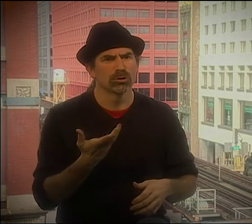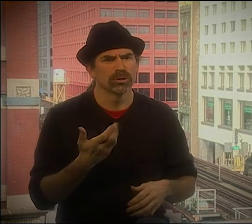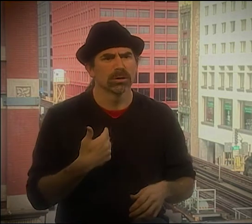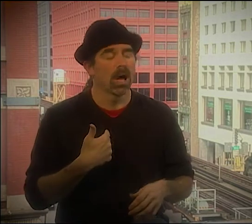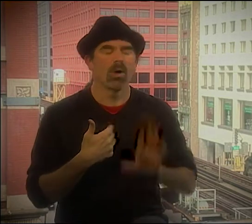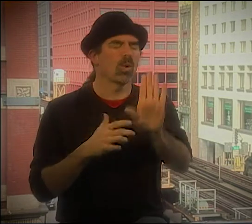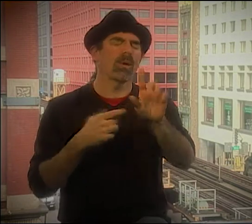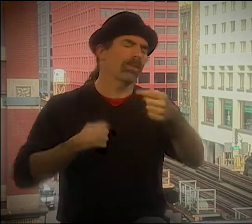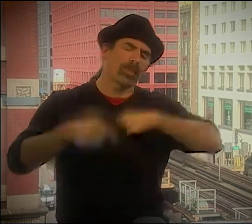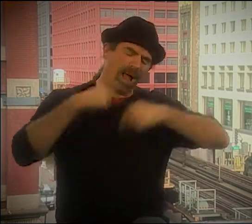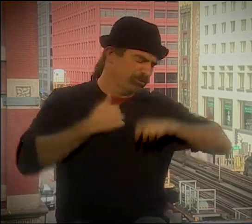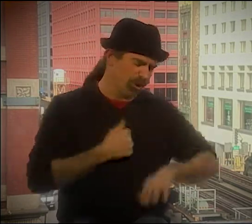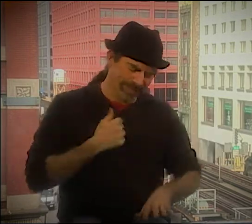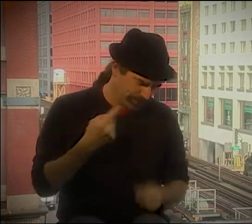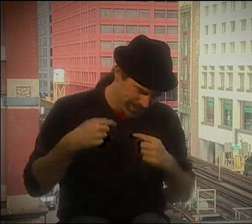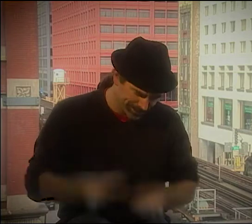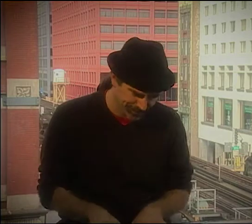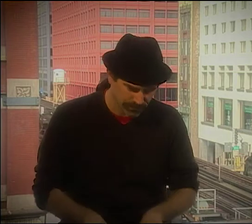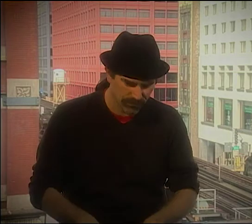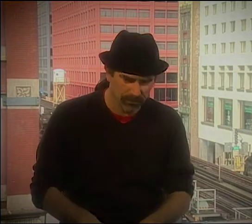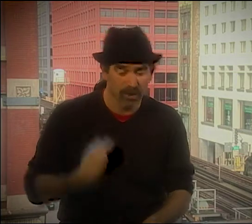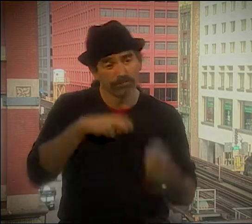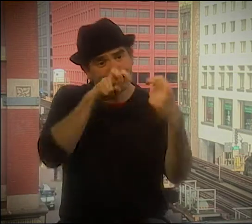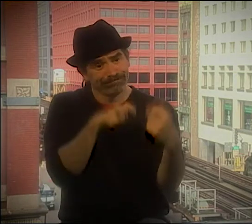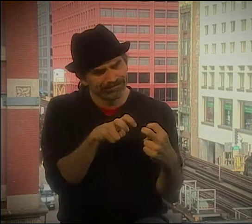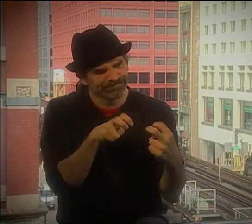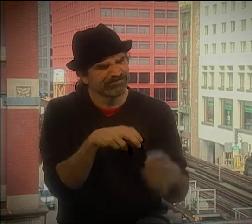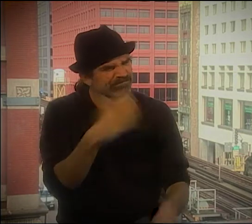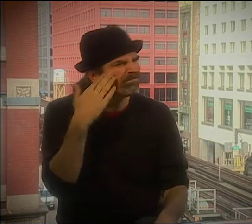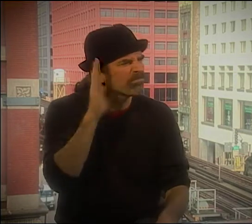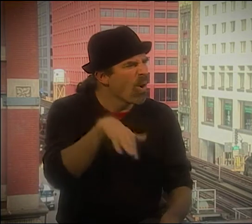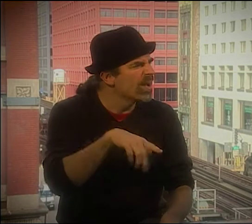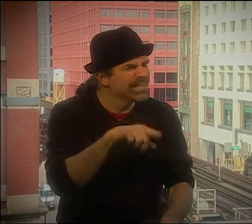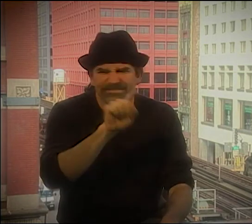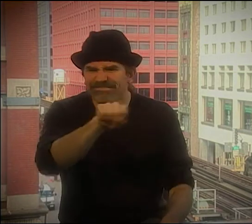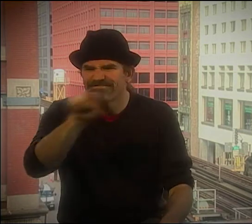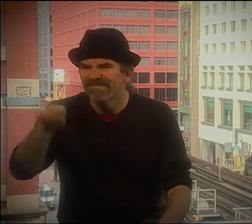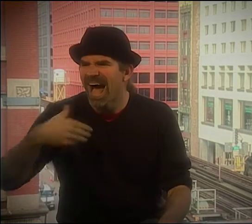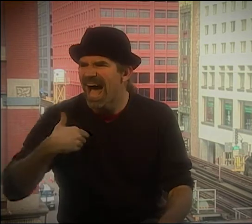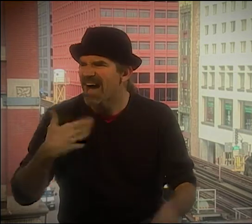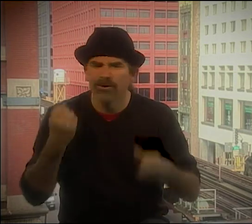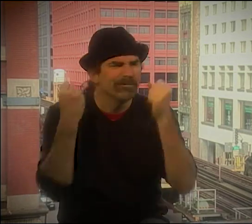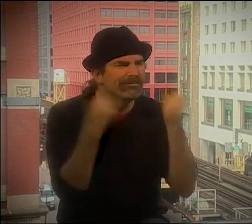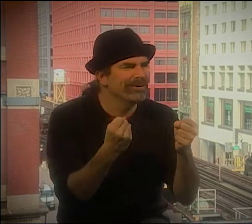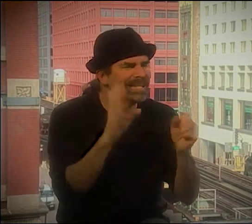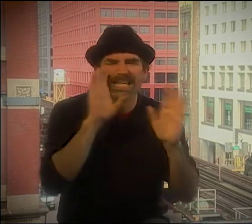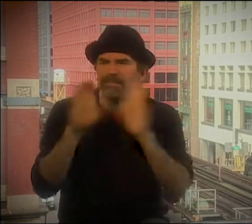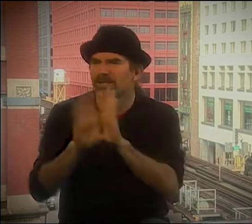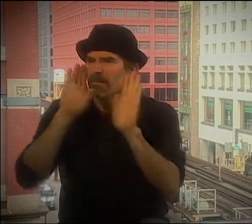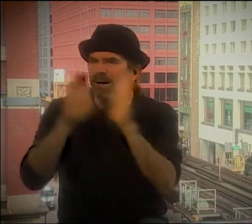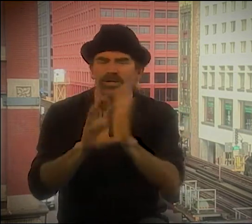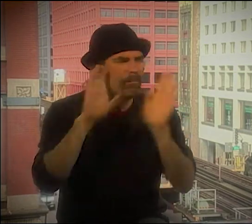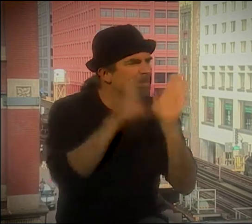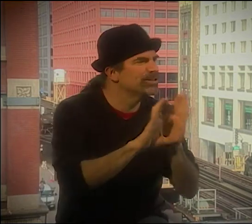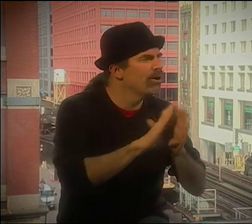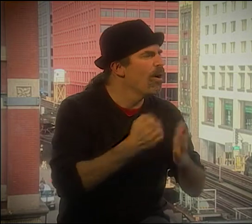IN PICTURES AND POETRY. AND HE SAID, "YOU KNOW, YOU REALLY HAVE TO BE CAREFUL "ABOUT SAYING THERE ARE PICTURES IN POETRY.